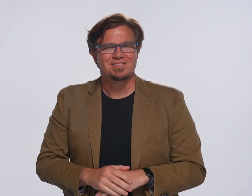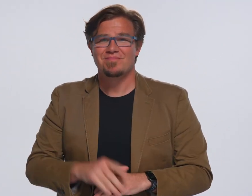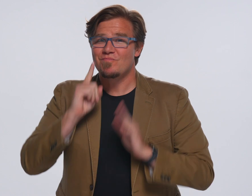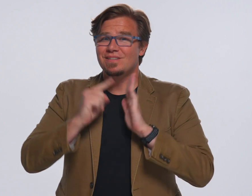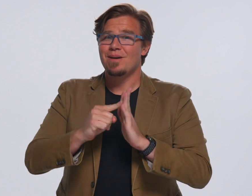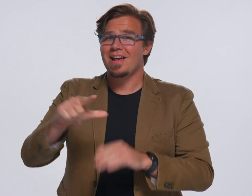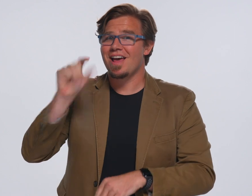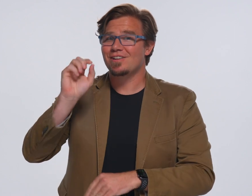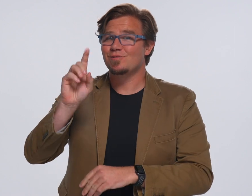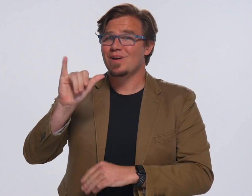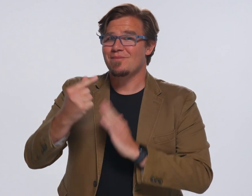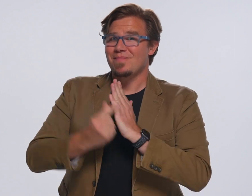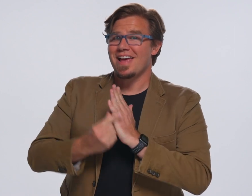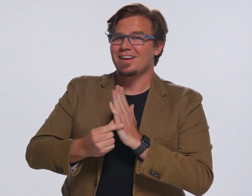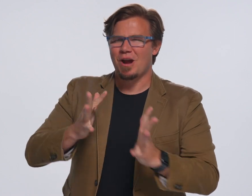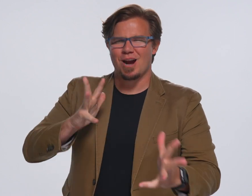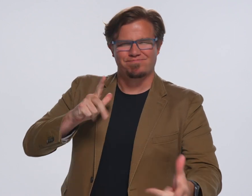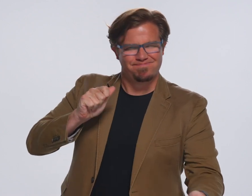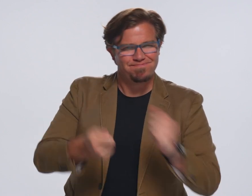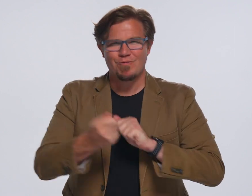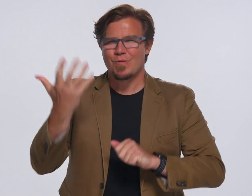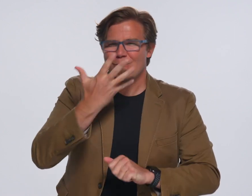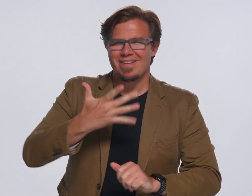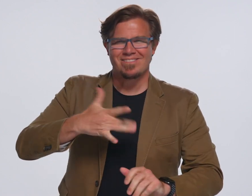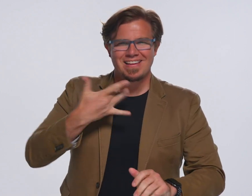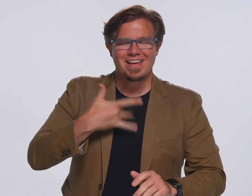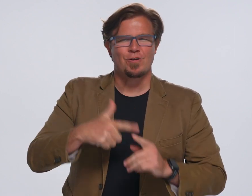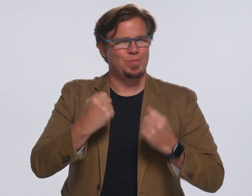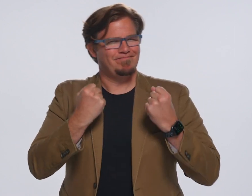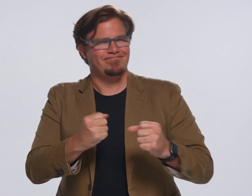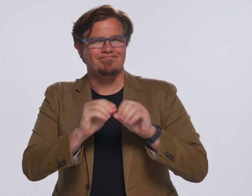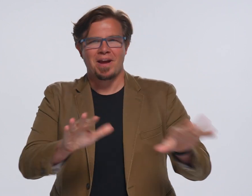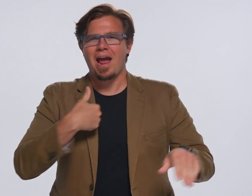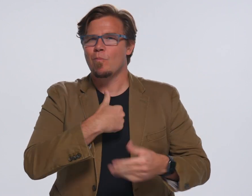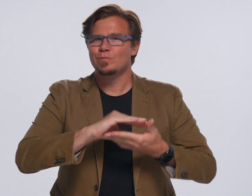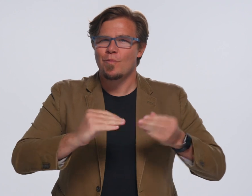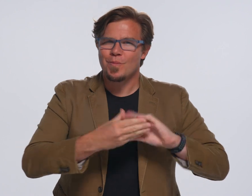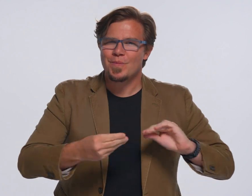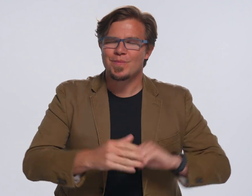For example, Gallaudet's Today magazine has had it's look and feel transformed to accurately reflect our story.